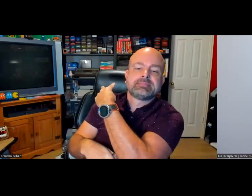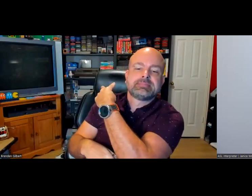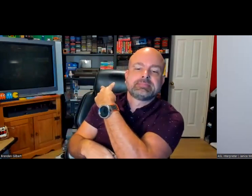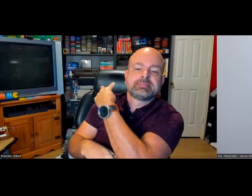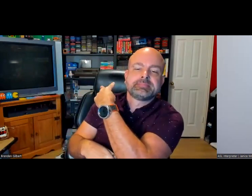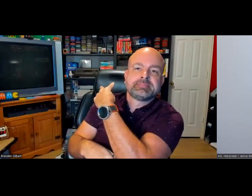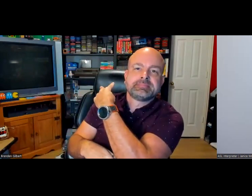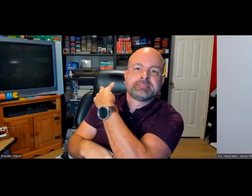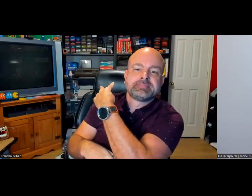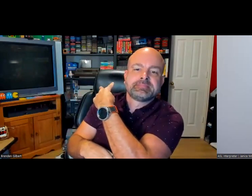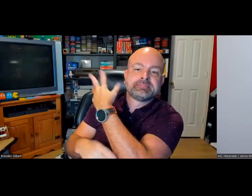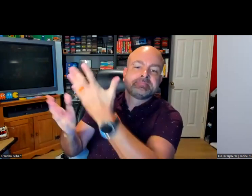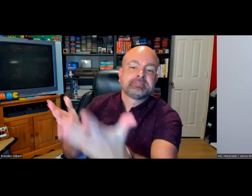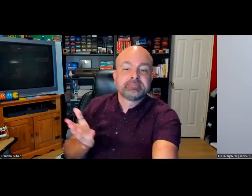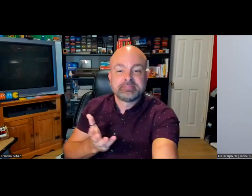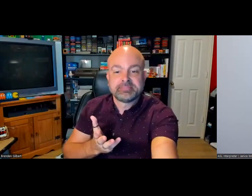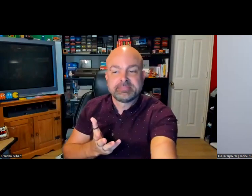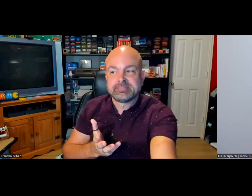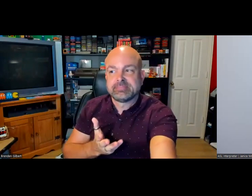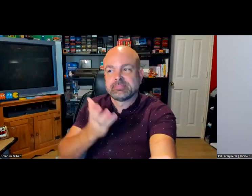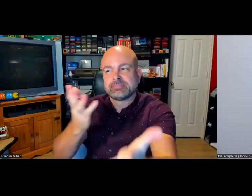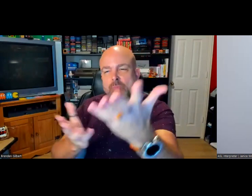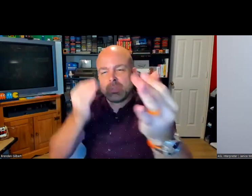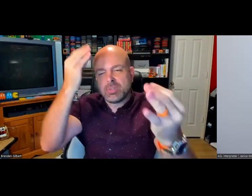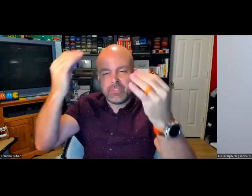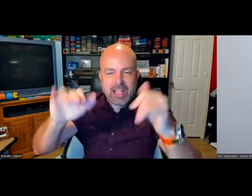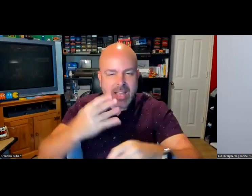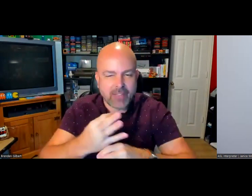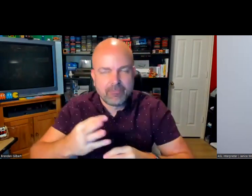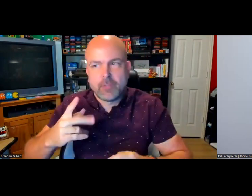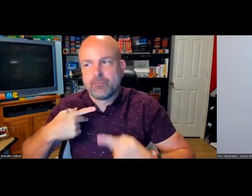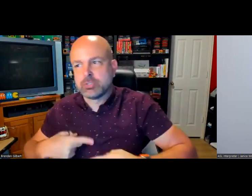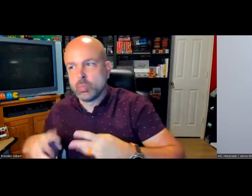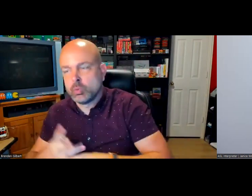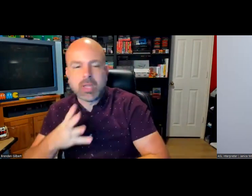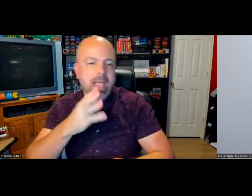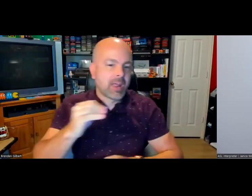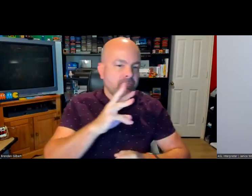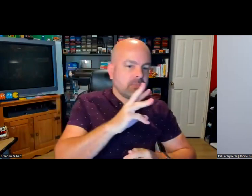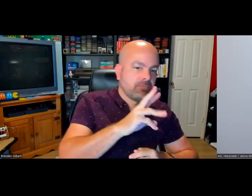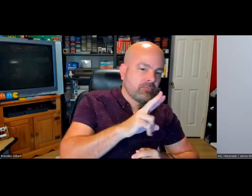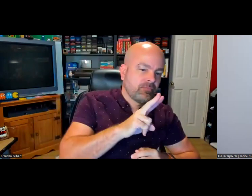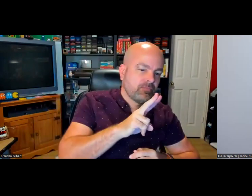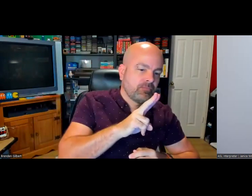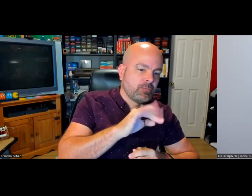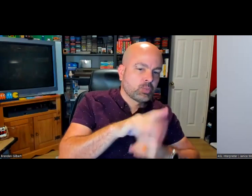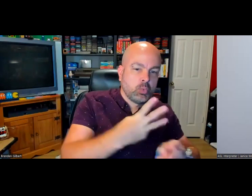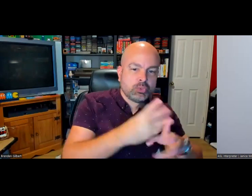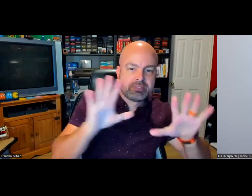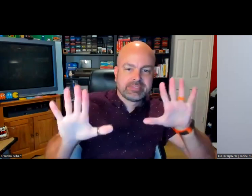and the captions start showing up, I can turn around and look at the person behind me. Those are the kinds of things,